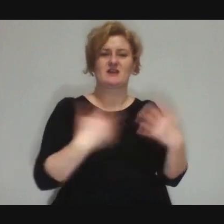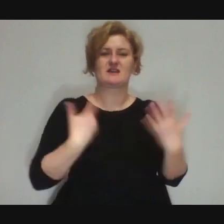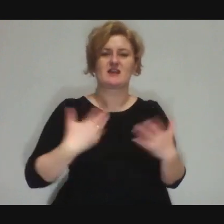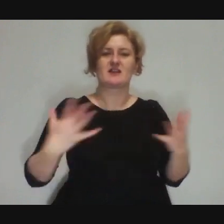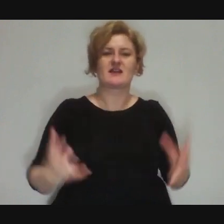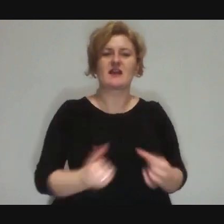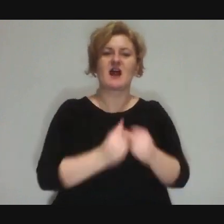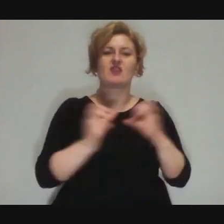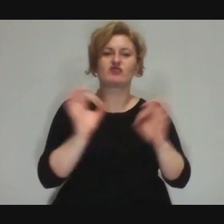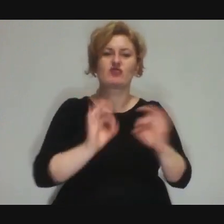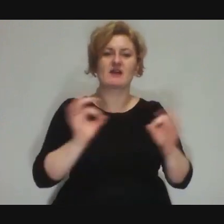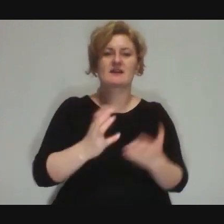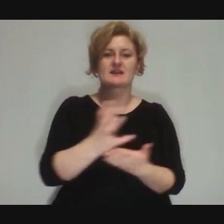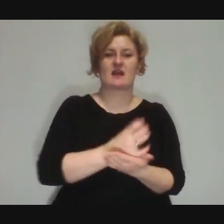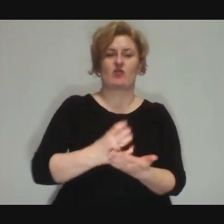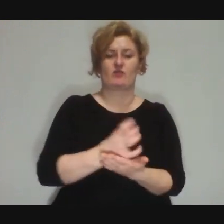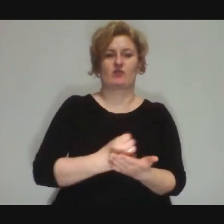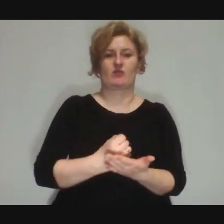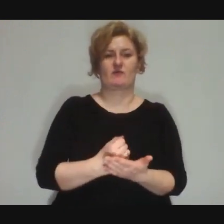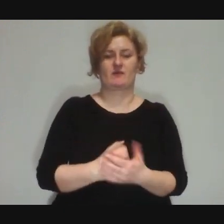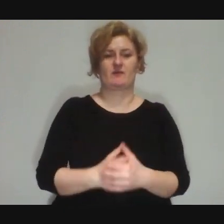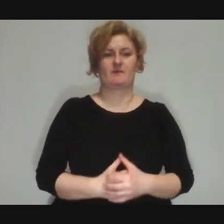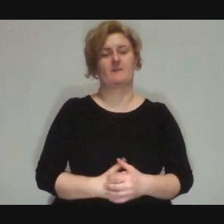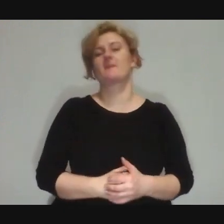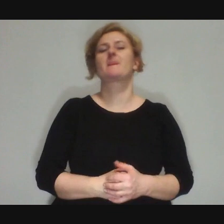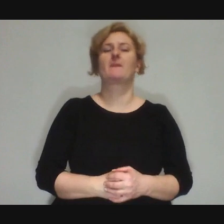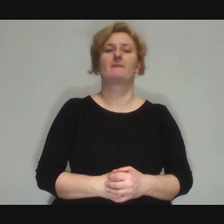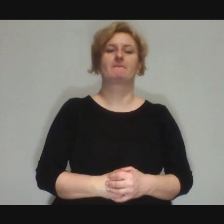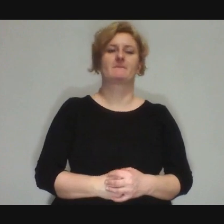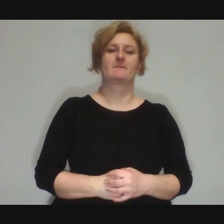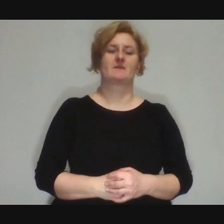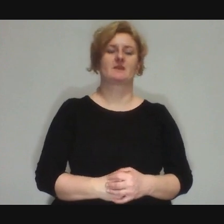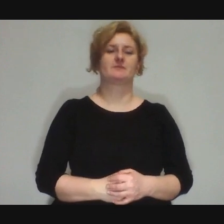The girls from the Różany Stok have a fantastic example of activity there.